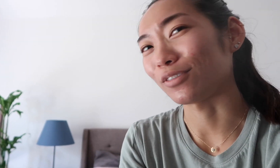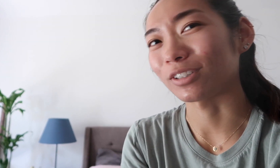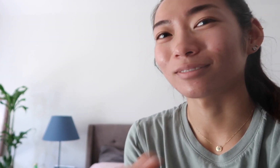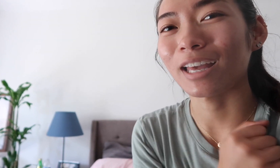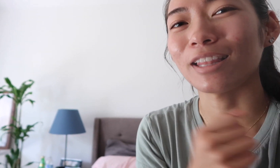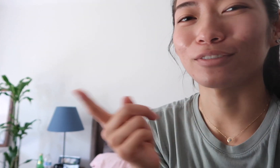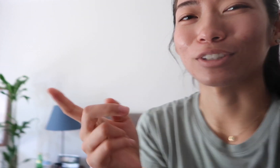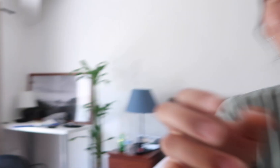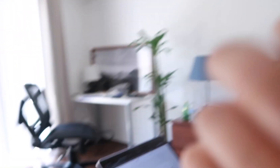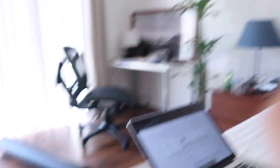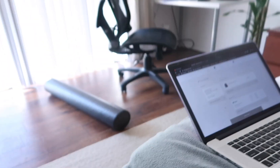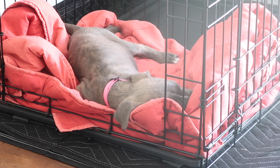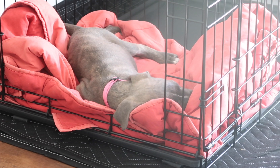I just love her. I love her already